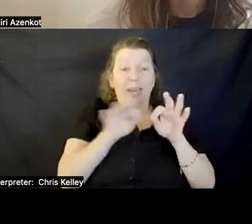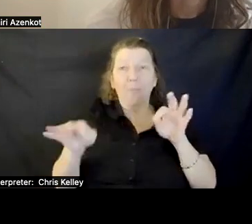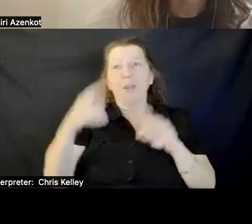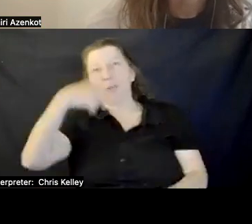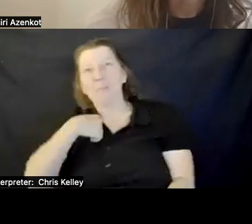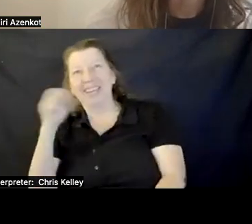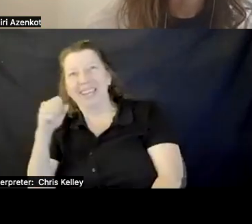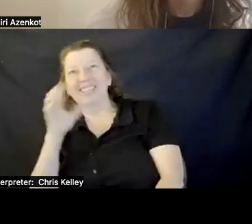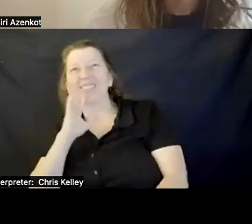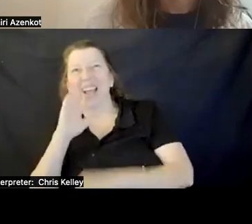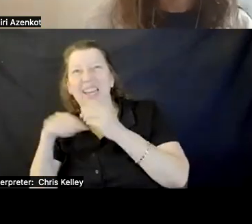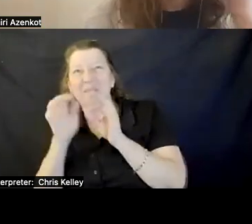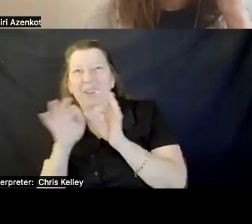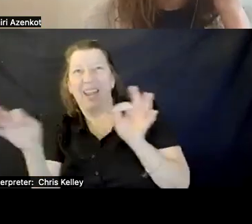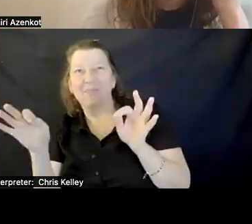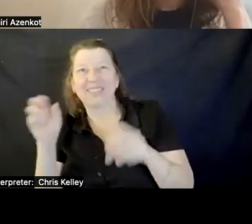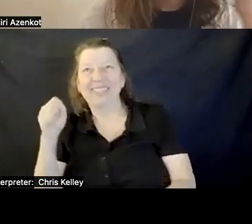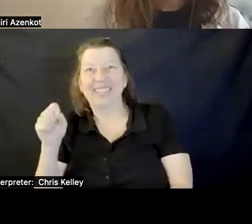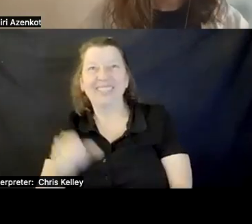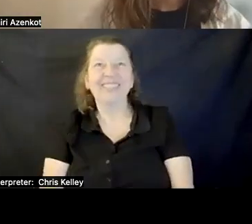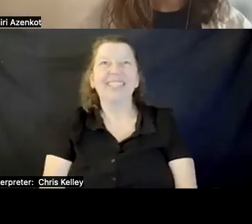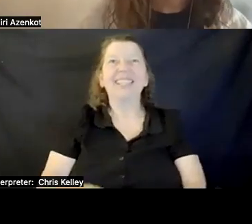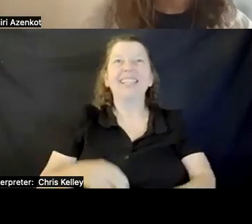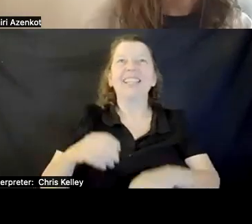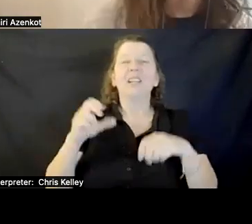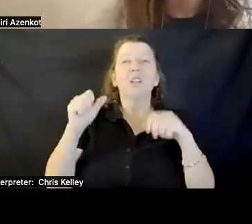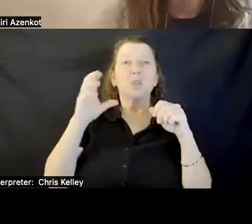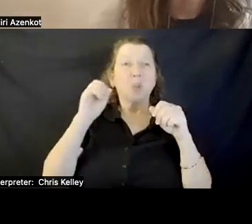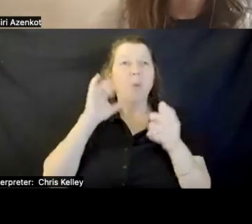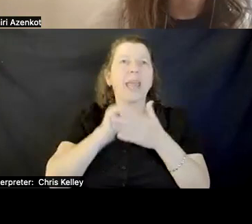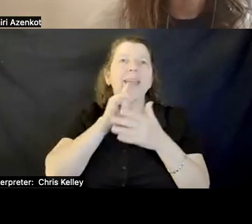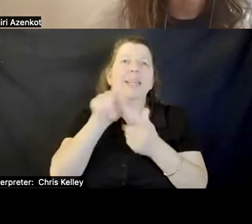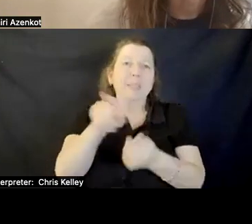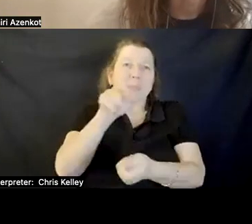THAT IS SOMETHING VERY SPECIFIC, BUT THEN THERE IS THIS QUESTION ABOUT